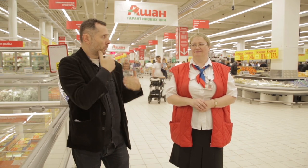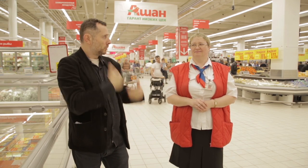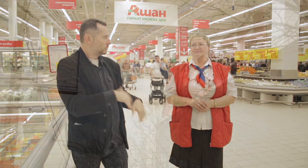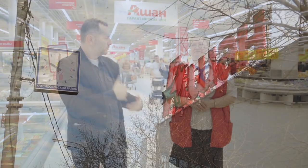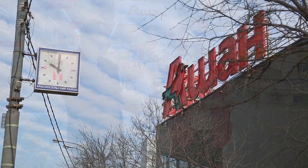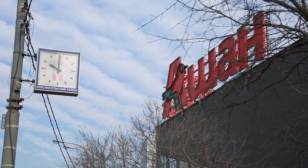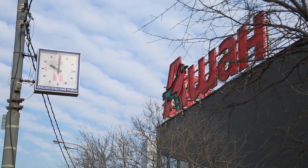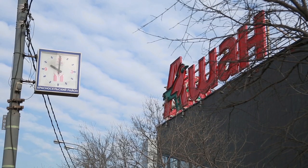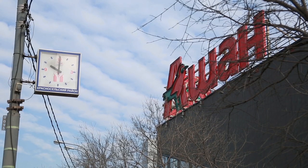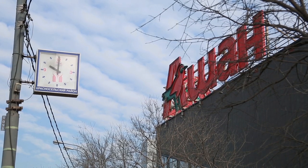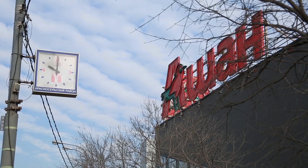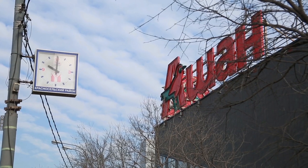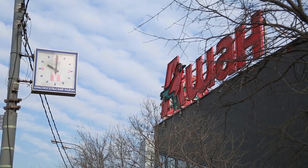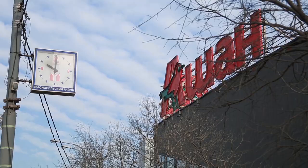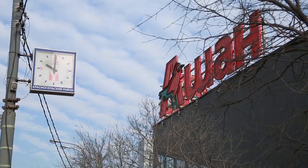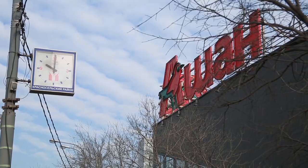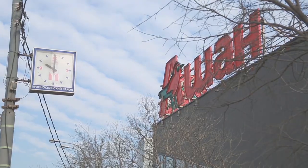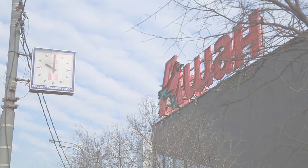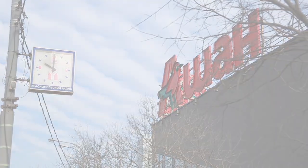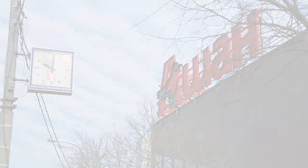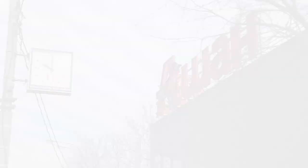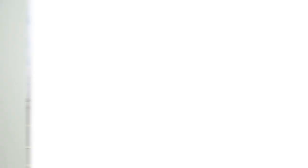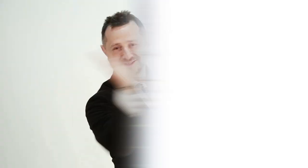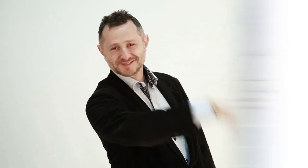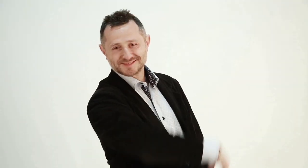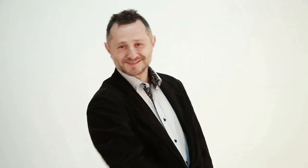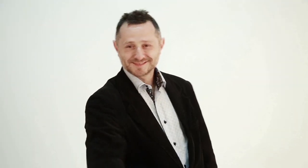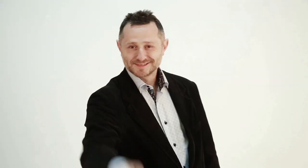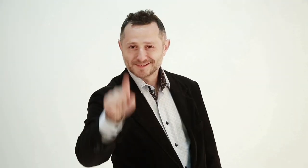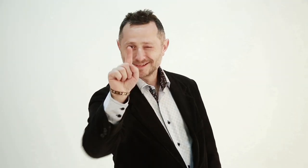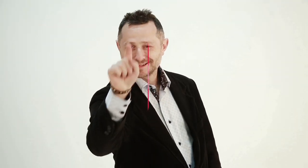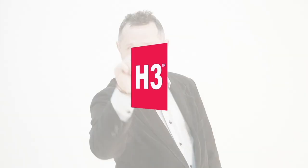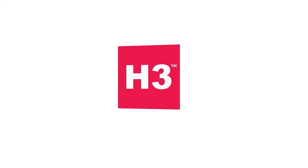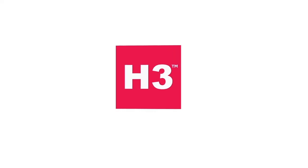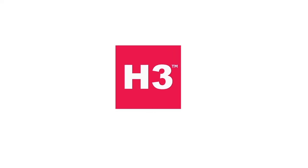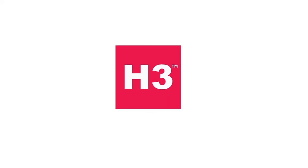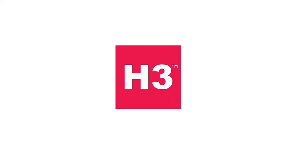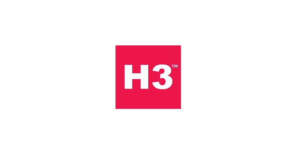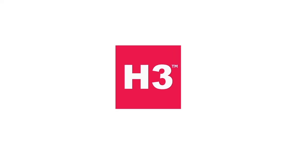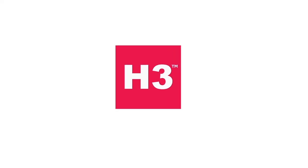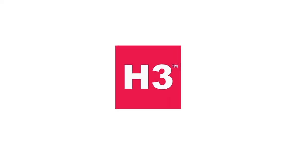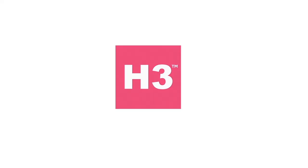This is an unbelievably huge hypermarket.